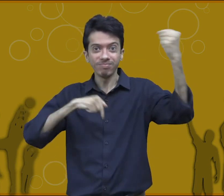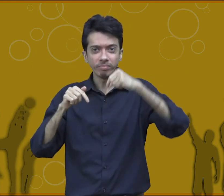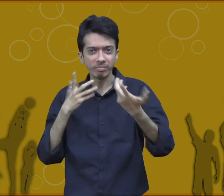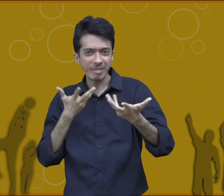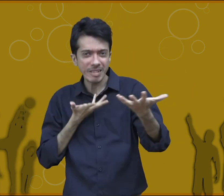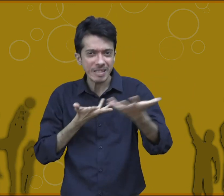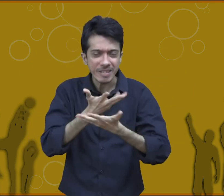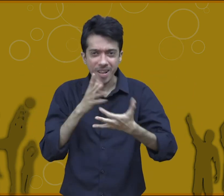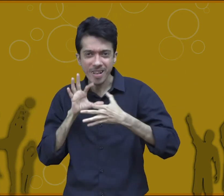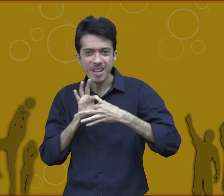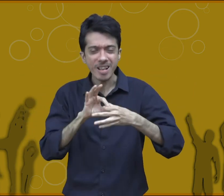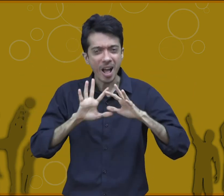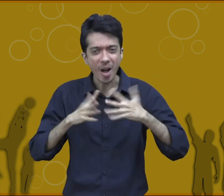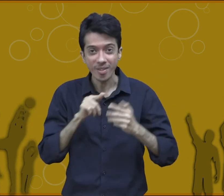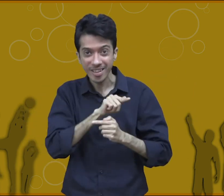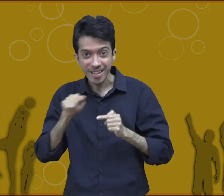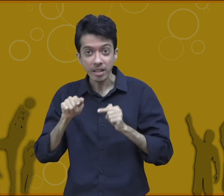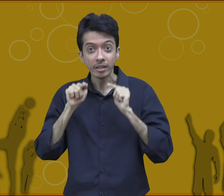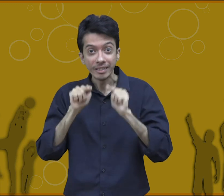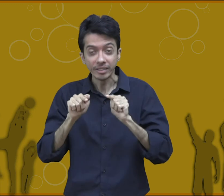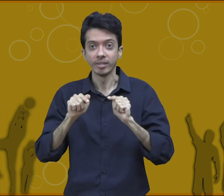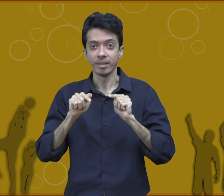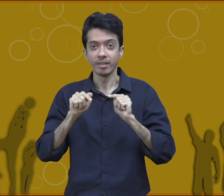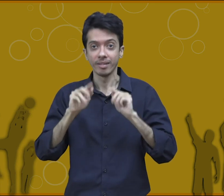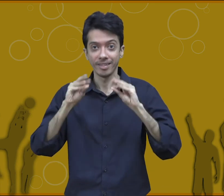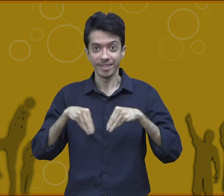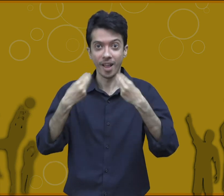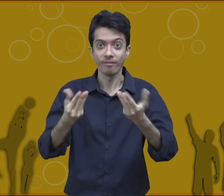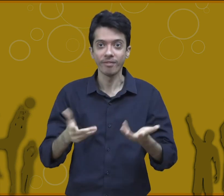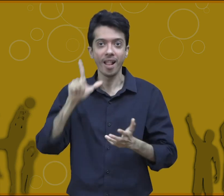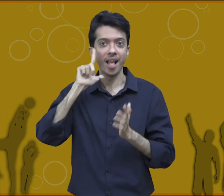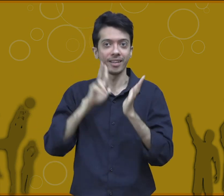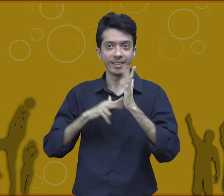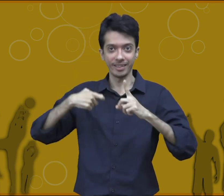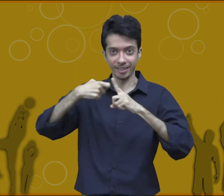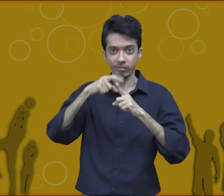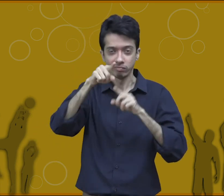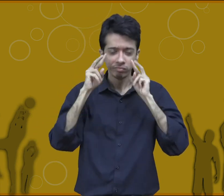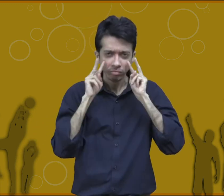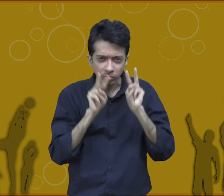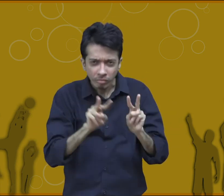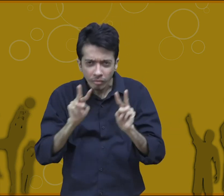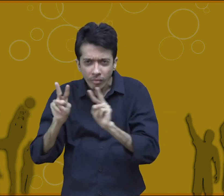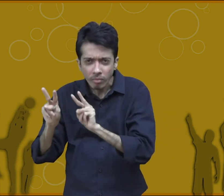goals they socialized with new people and build connections so now here we have some